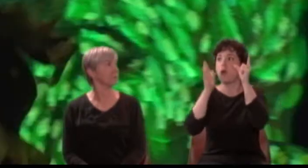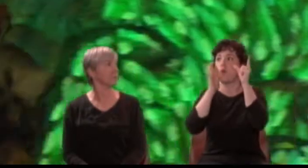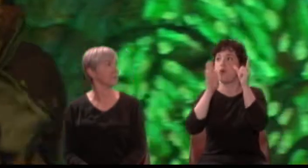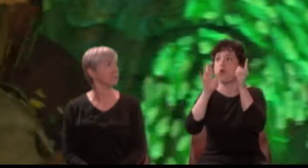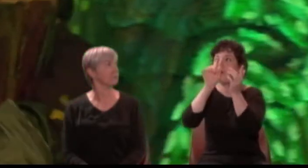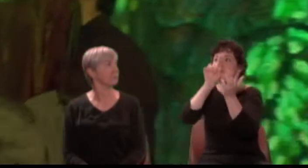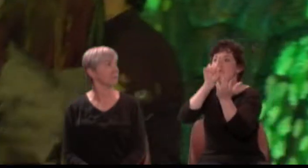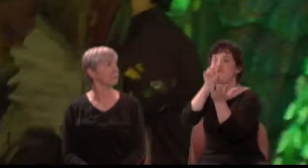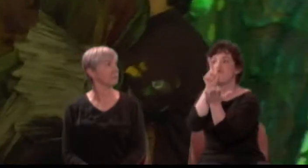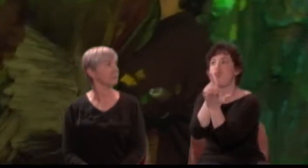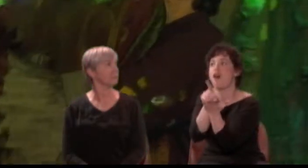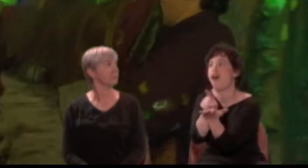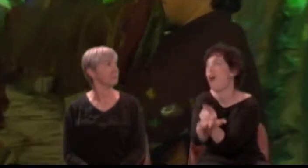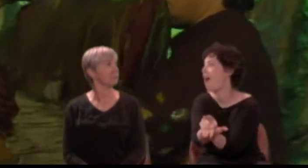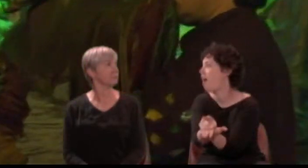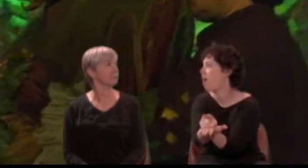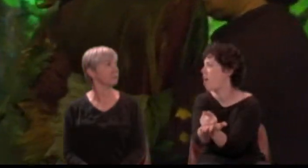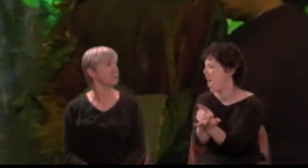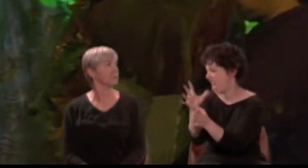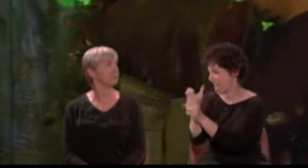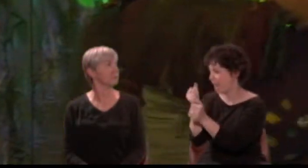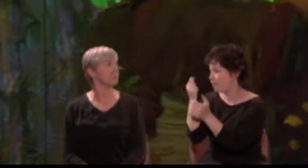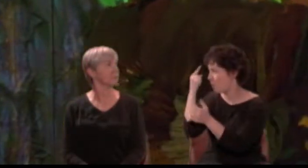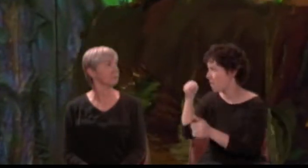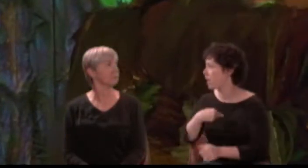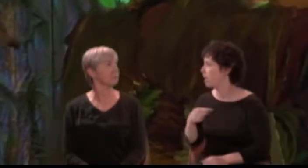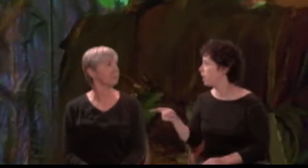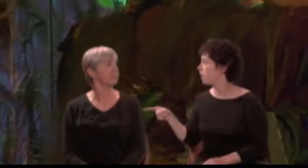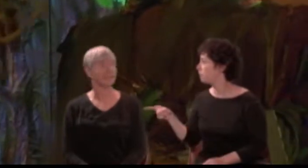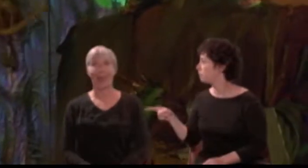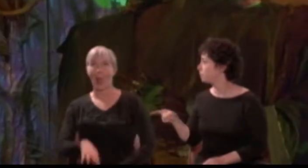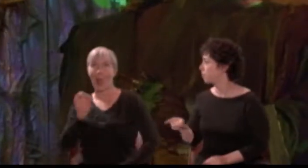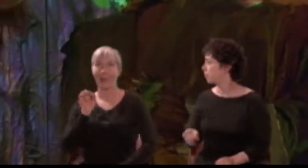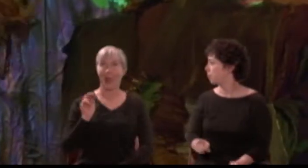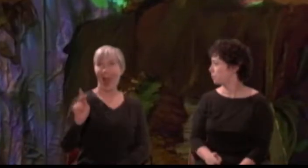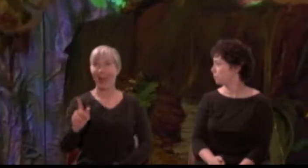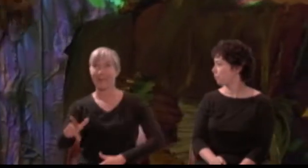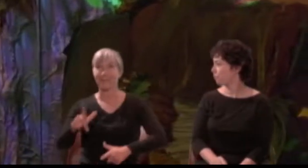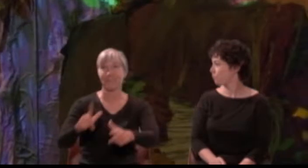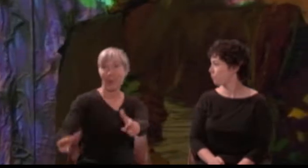Fetch me this herb! Puck: I'll put a girdle round about the earth in forty minutes.